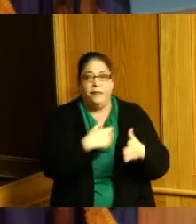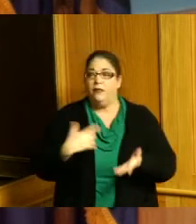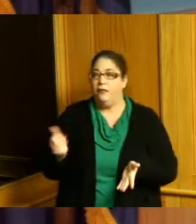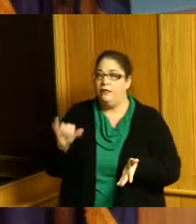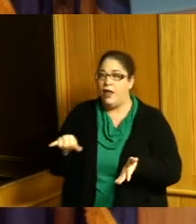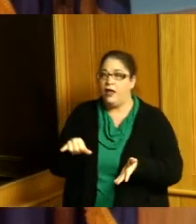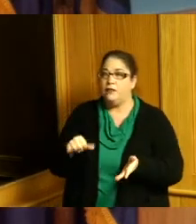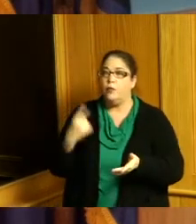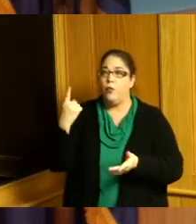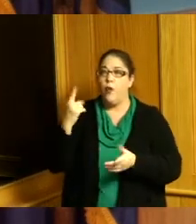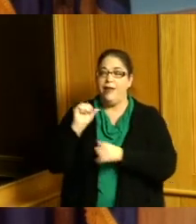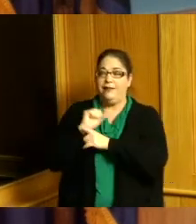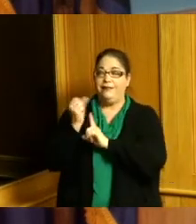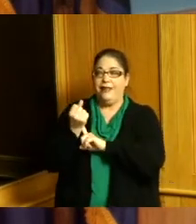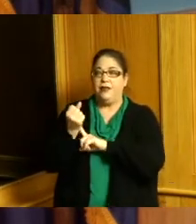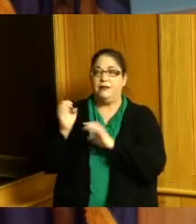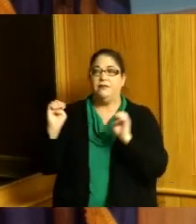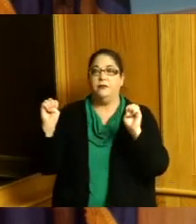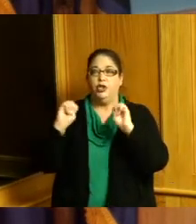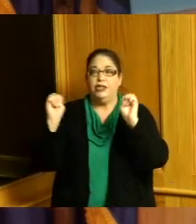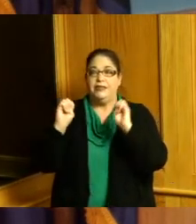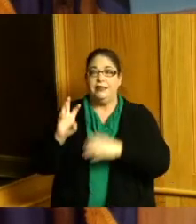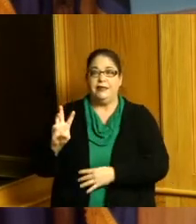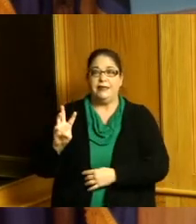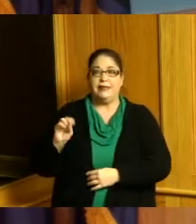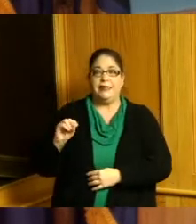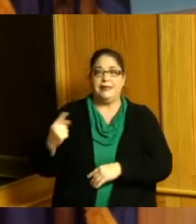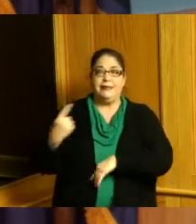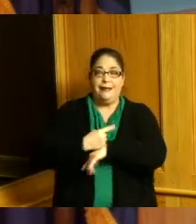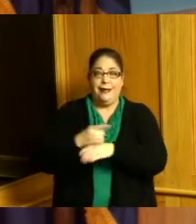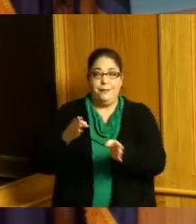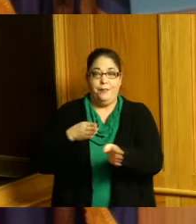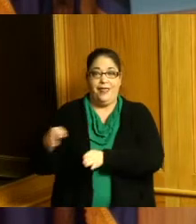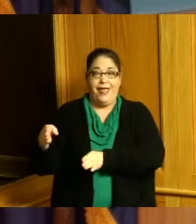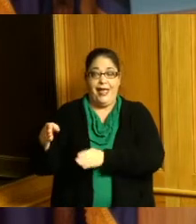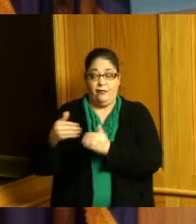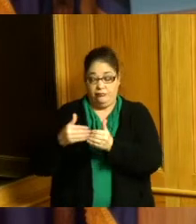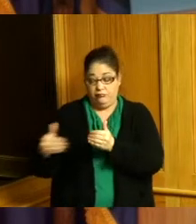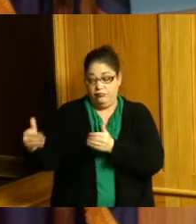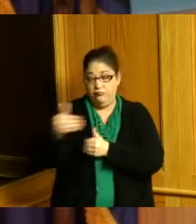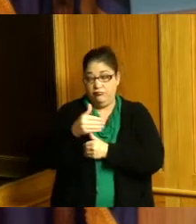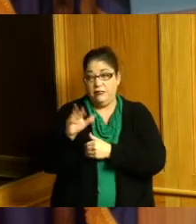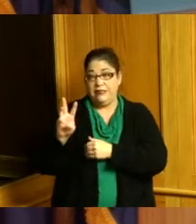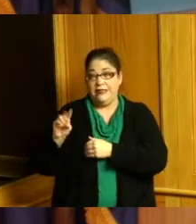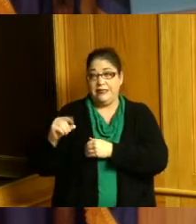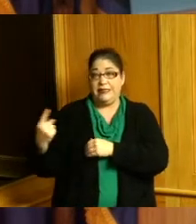emergency is the 60-day plan that over the next 60 days we're going to clear this out and get it down